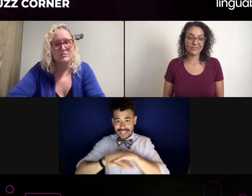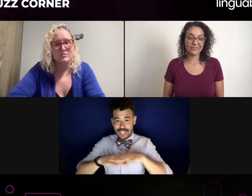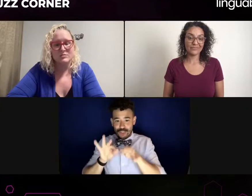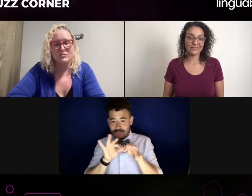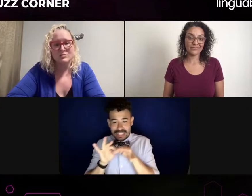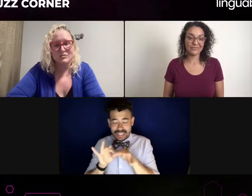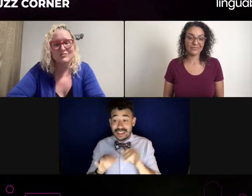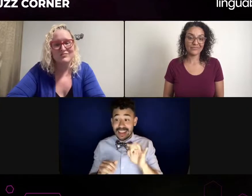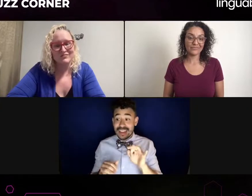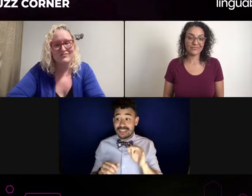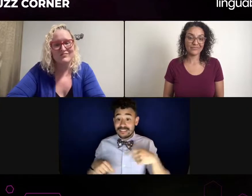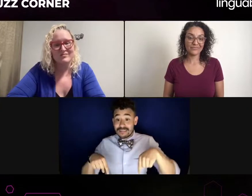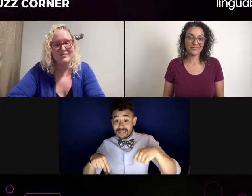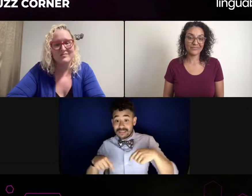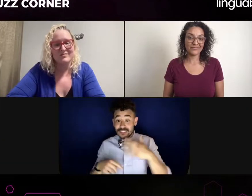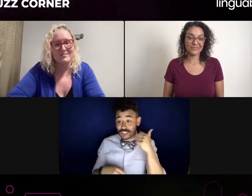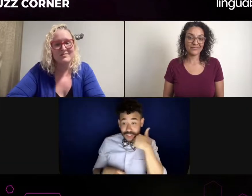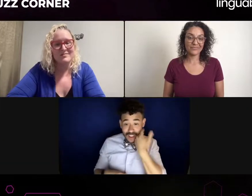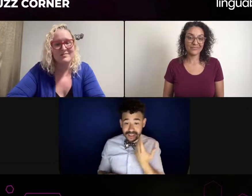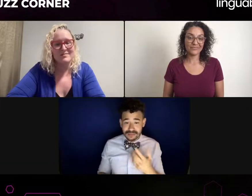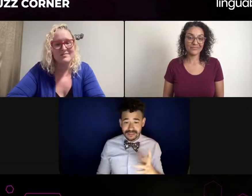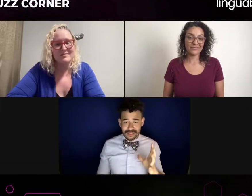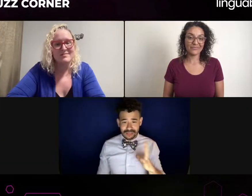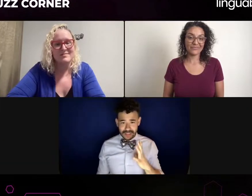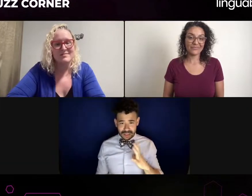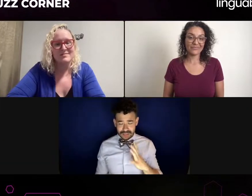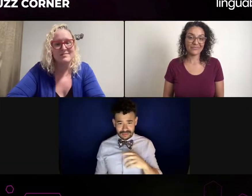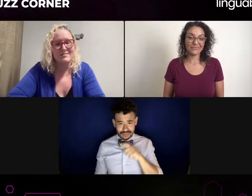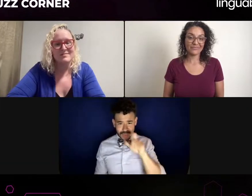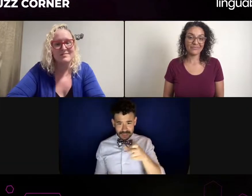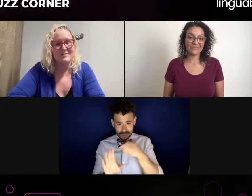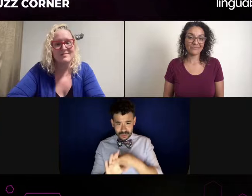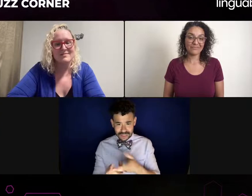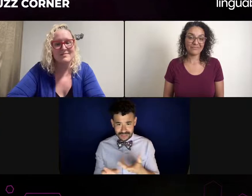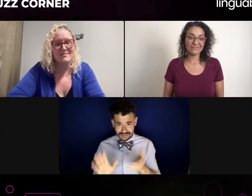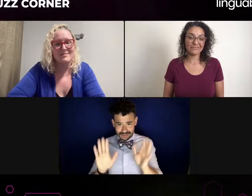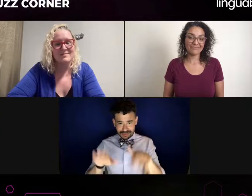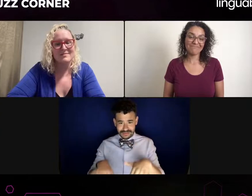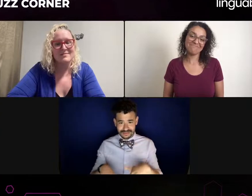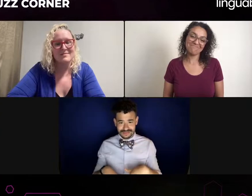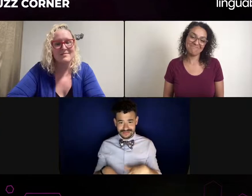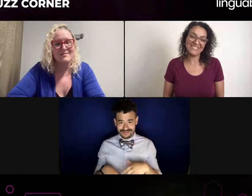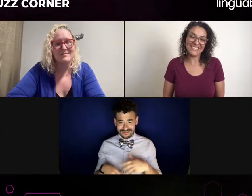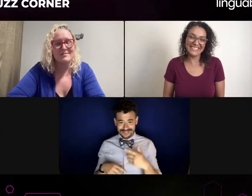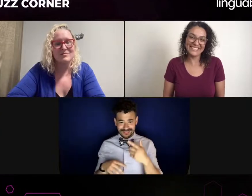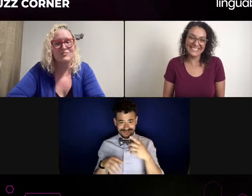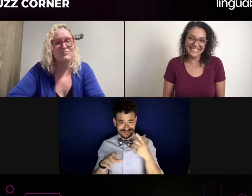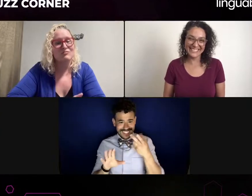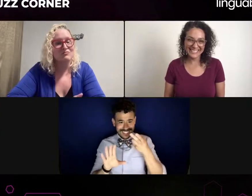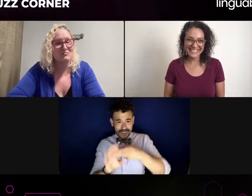it's something, we could have that one amazing interpreter who has the perfect voice